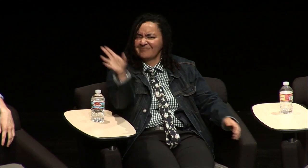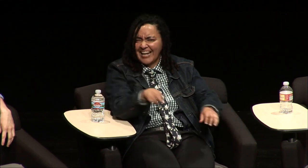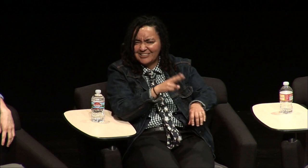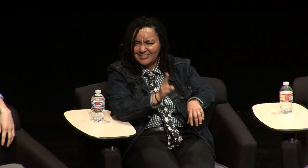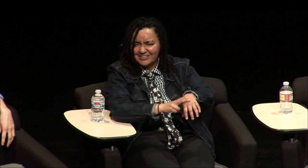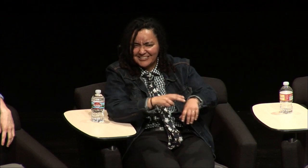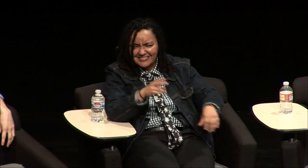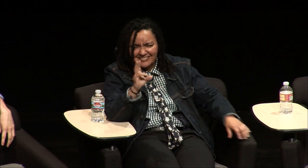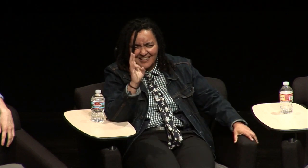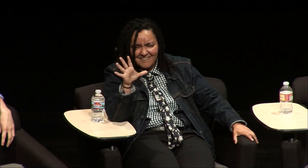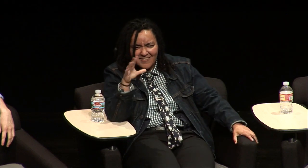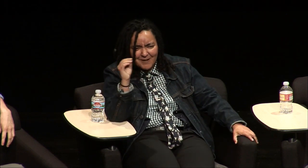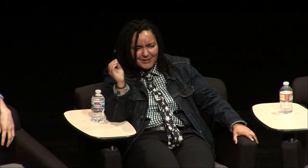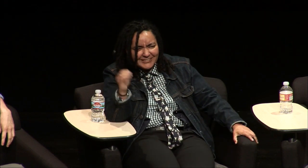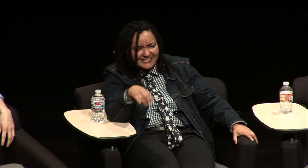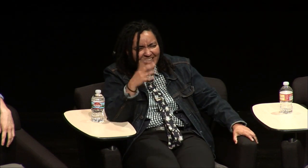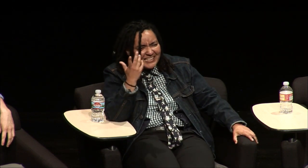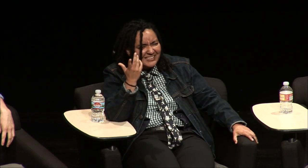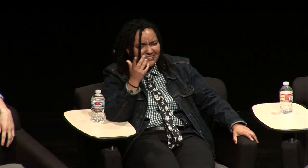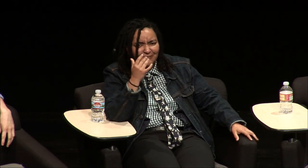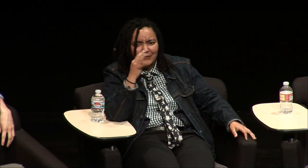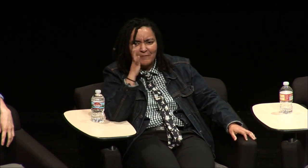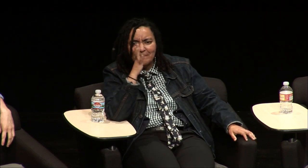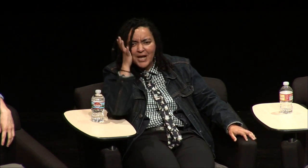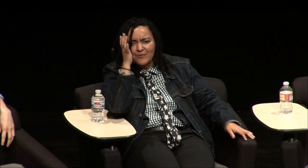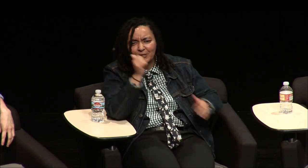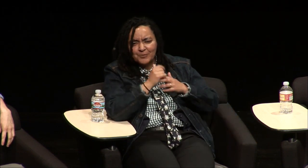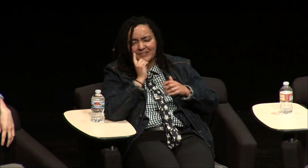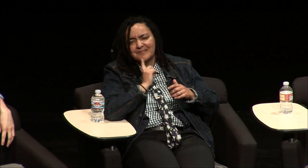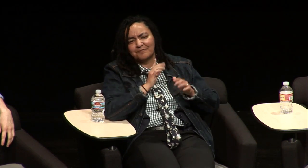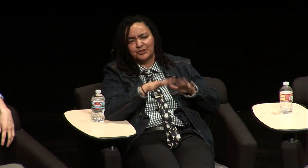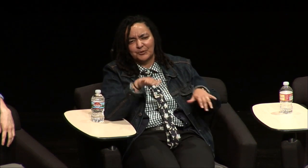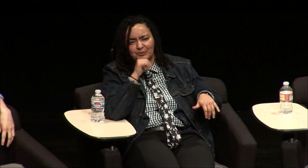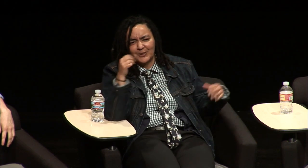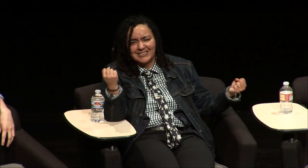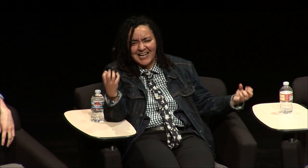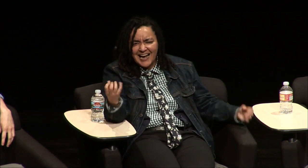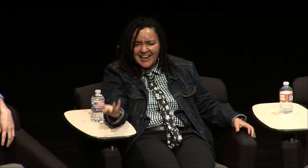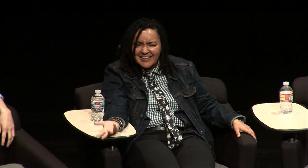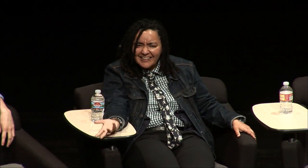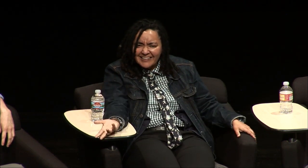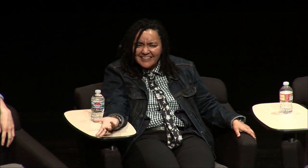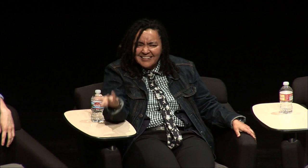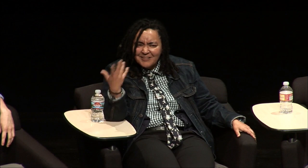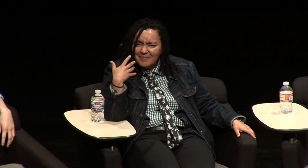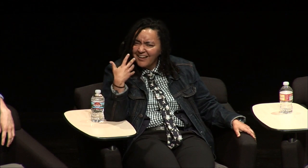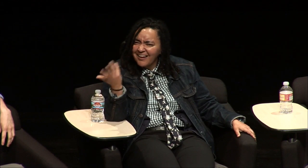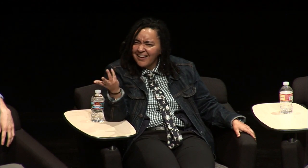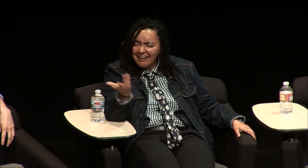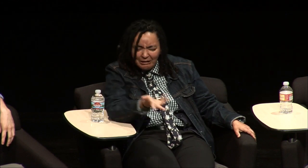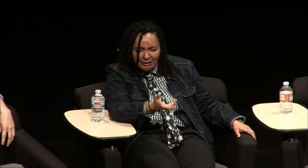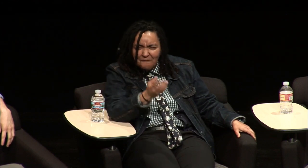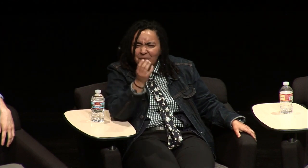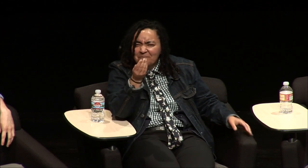and that's like 75% of our you hear it is seventy five percent of parents with